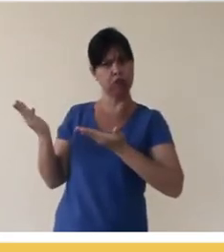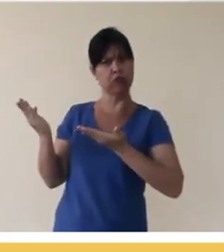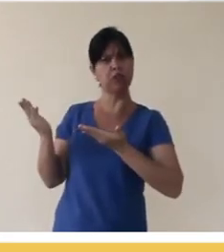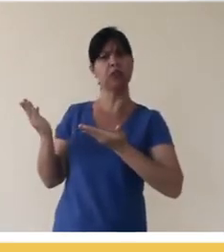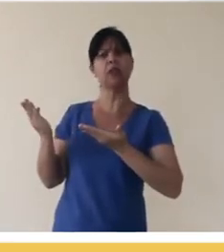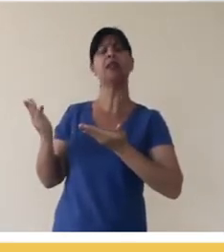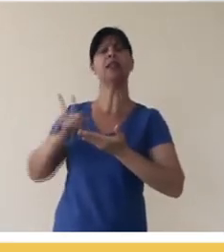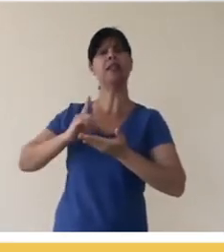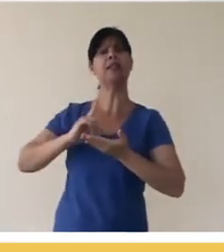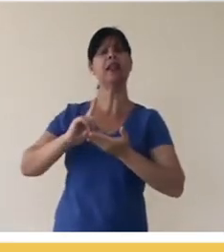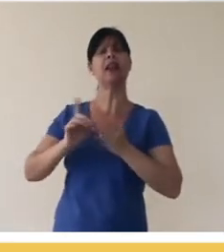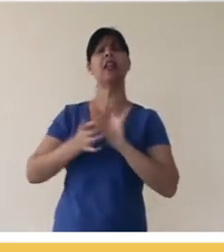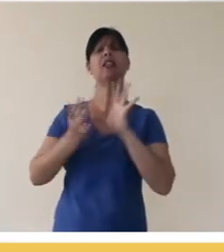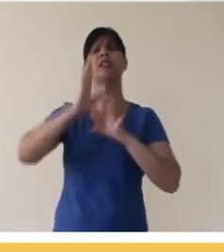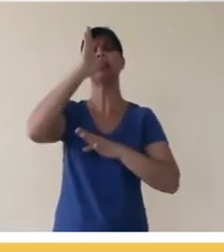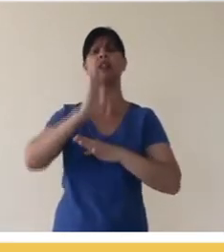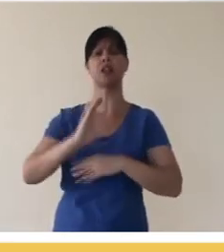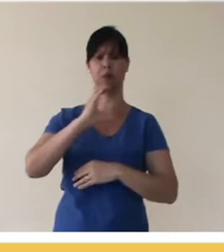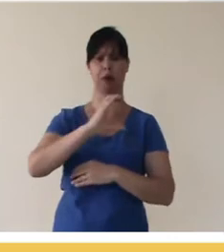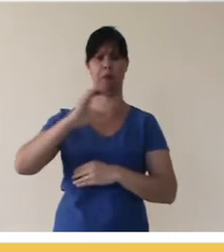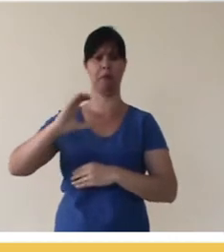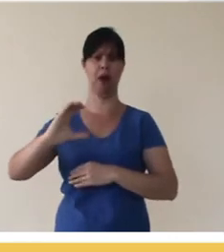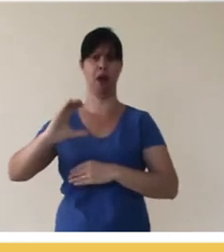the address where it is hosted, is licensed with a